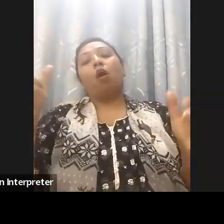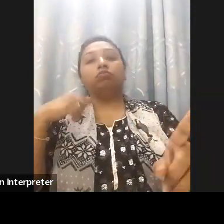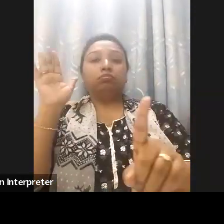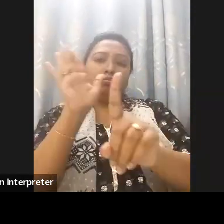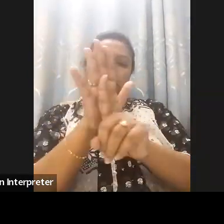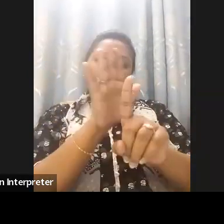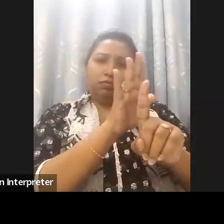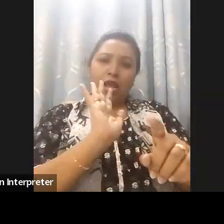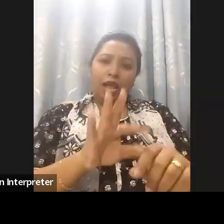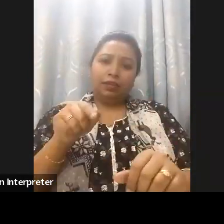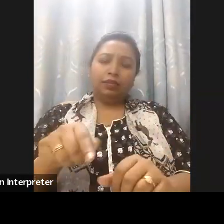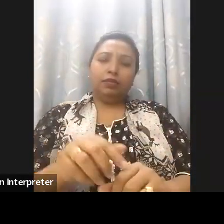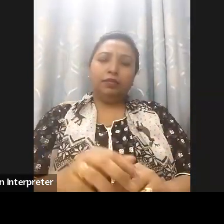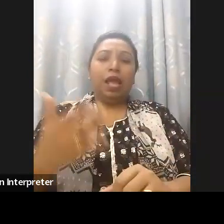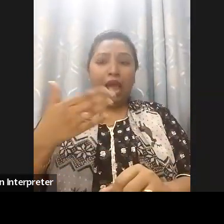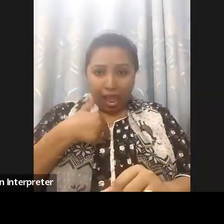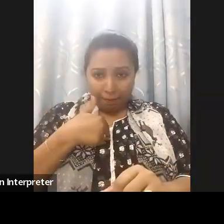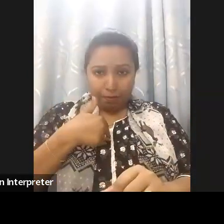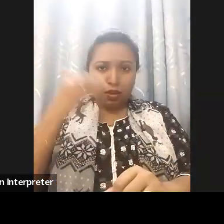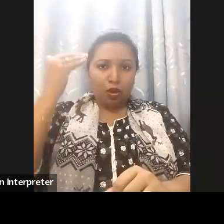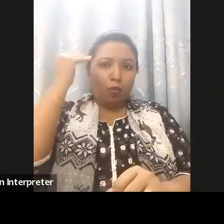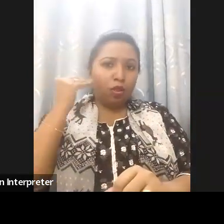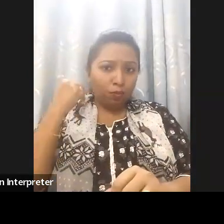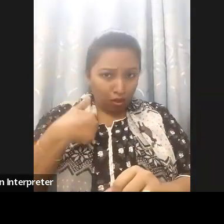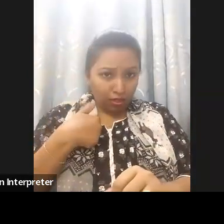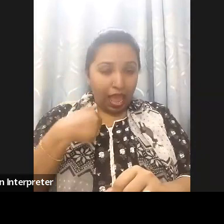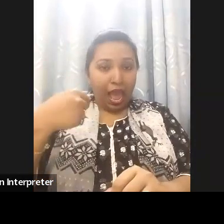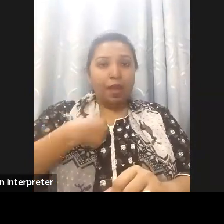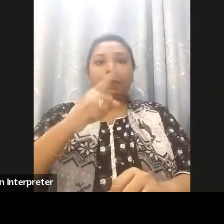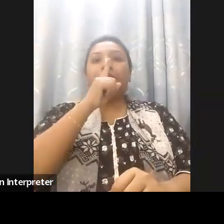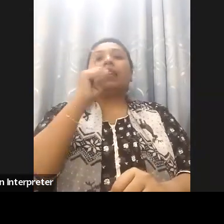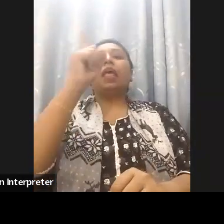the process and number of persons with disabilities are working with me as digital accessibility